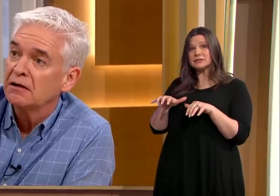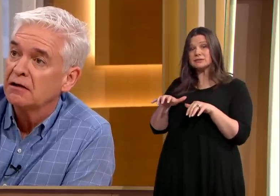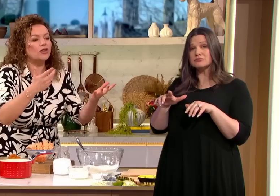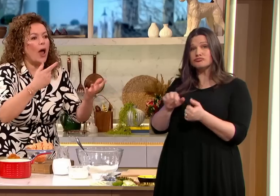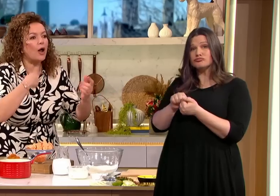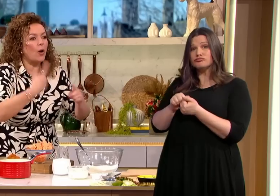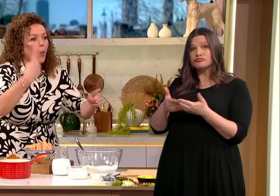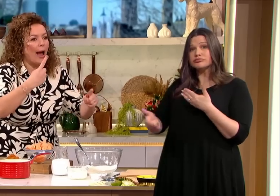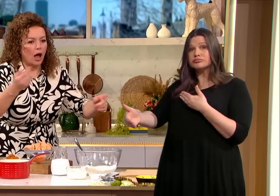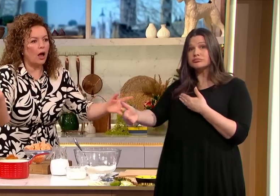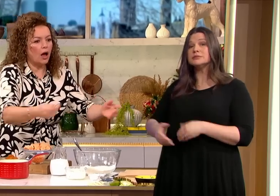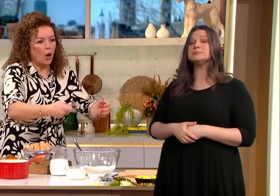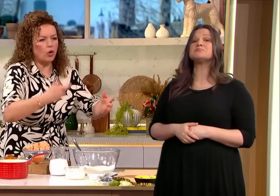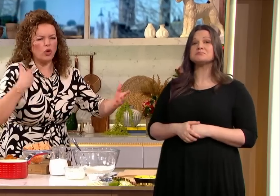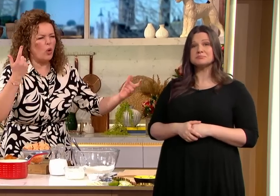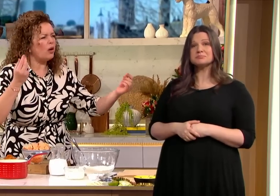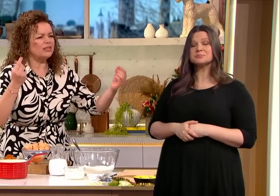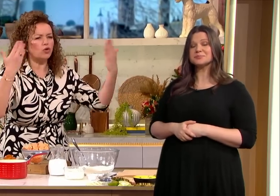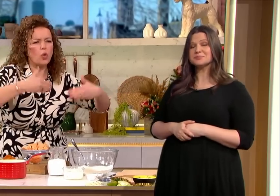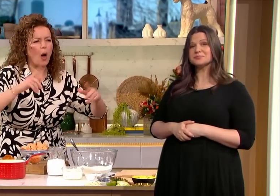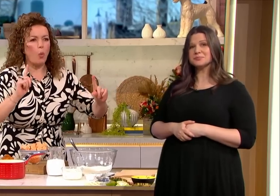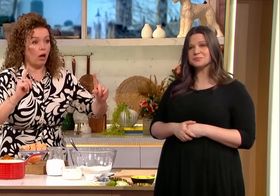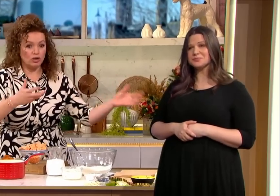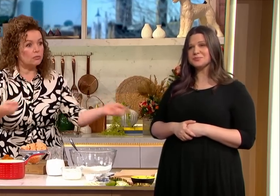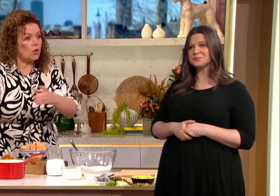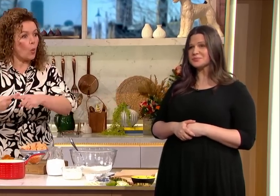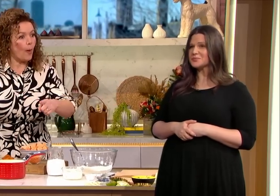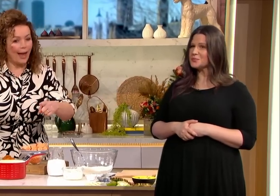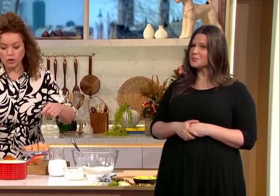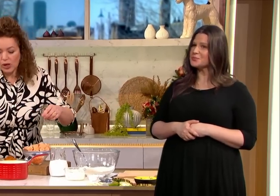yeah absolutely yes you can and it just makes it I mean it's initially when you're making it